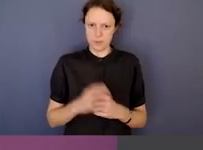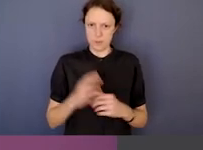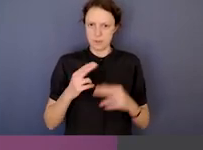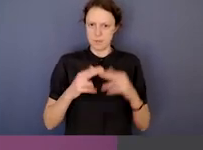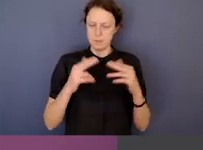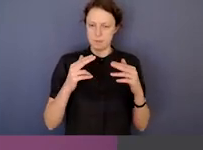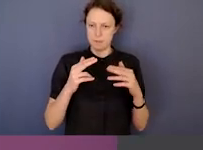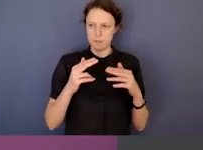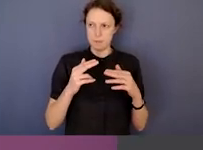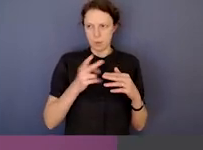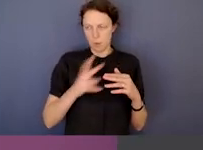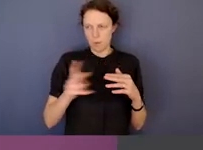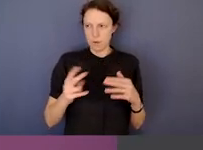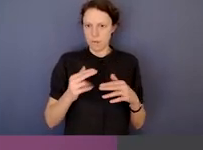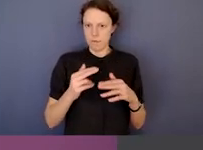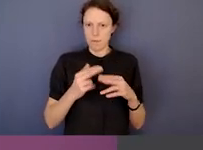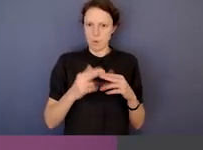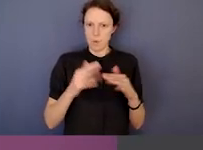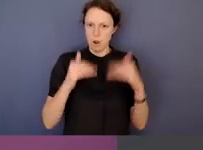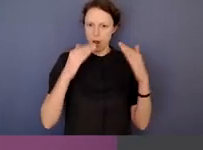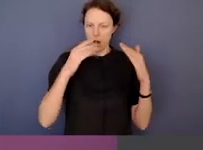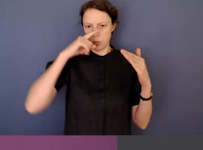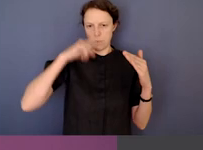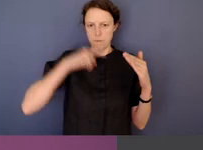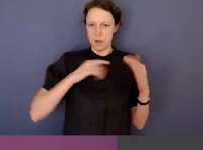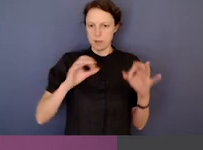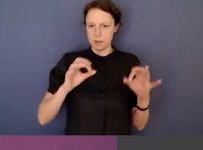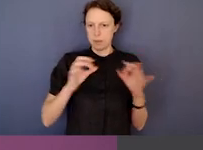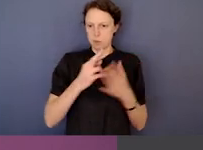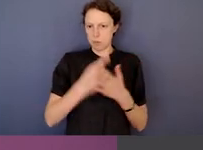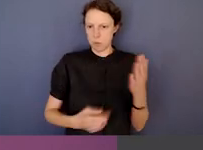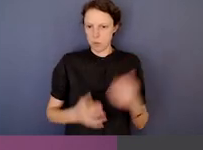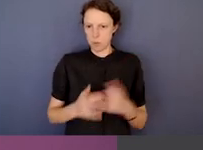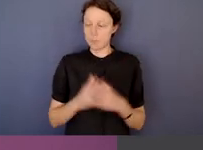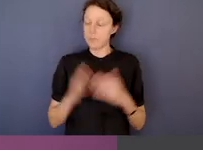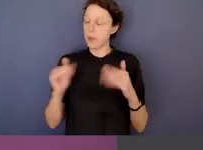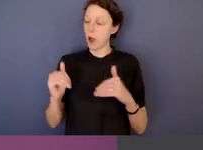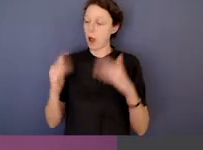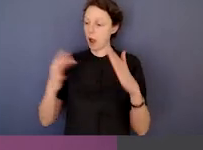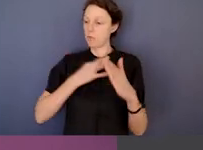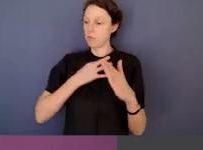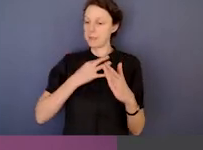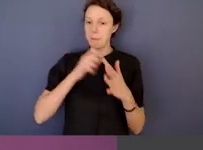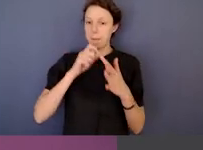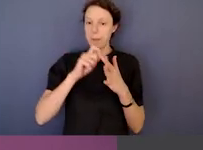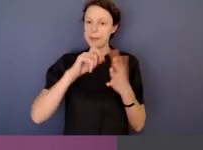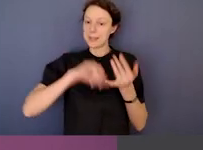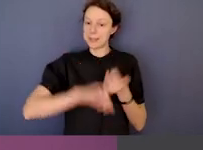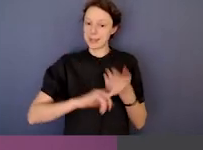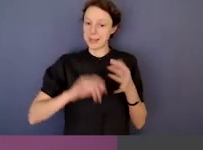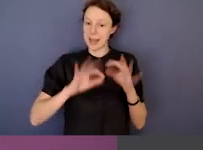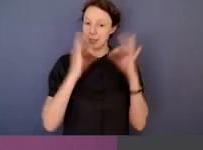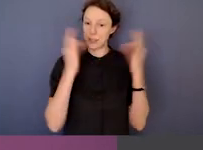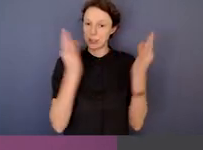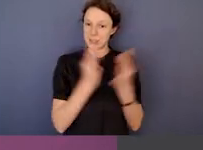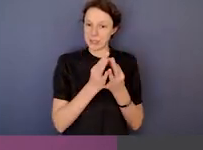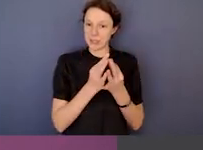more high profile special reports, high risk public sector agencies. So, for example at the moment in Victoria,